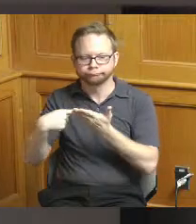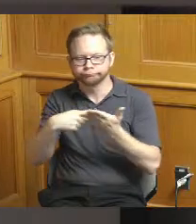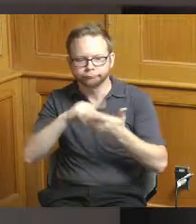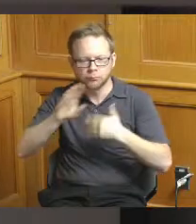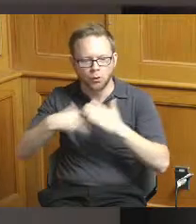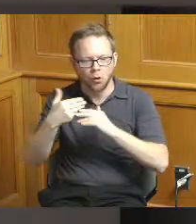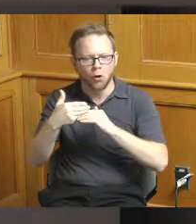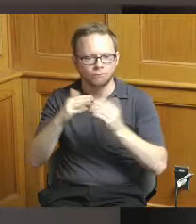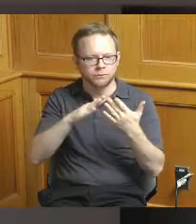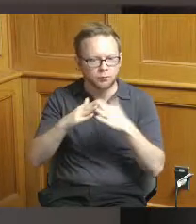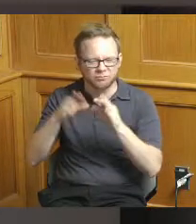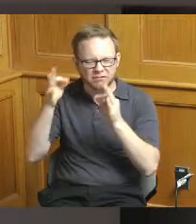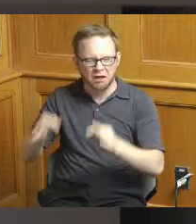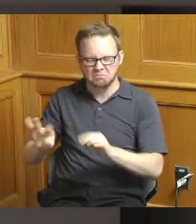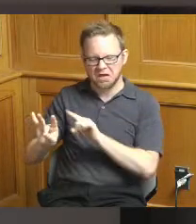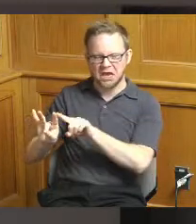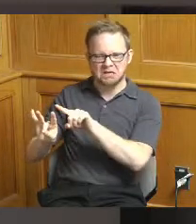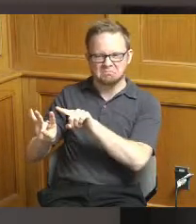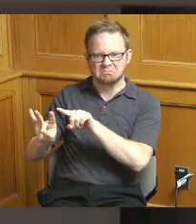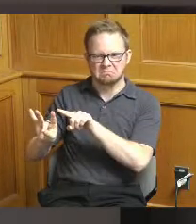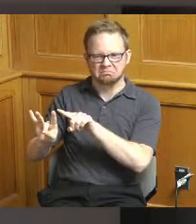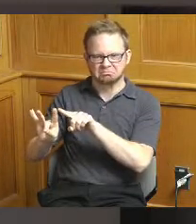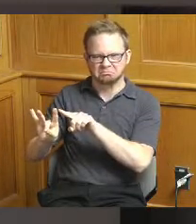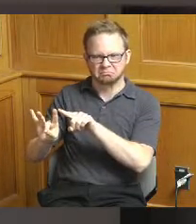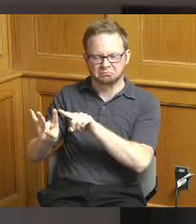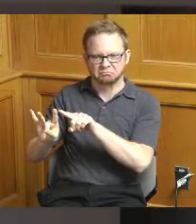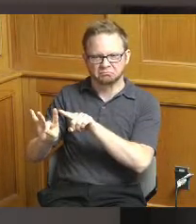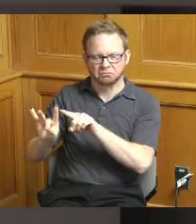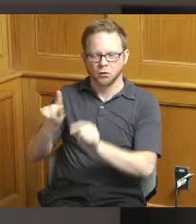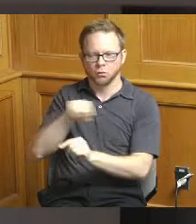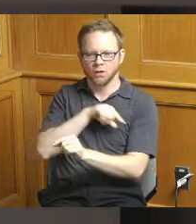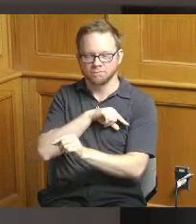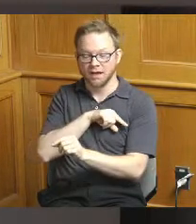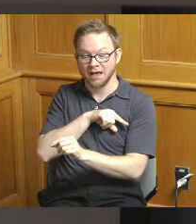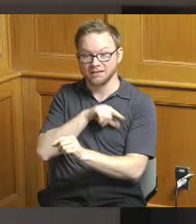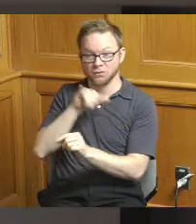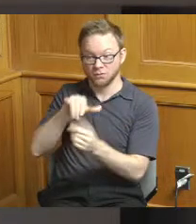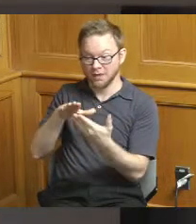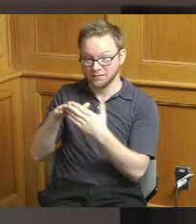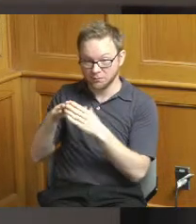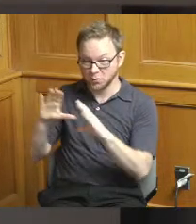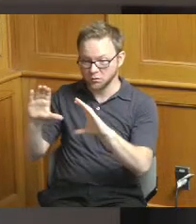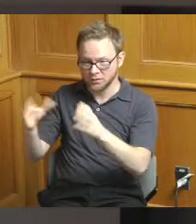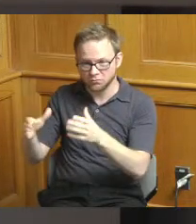we feel like in these communities a revitalization grant would be great but it's gonna take more